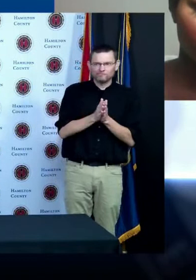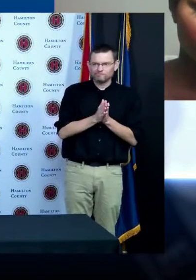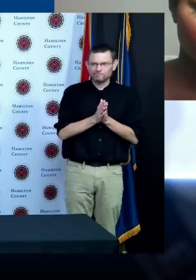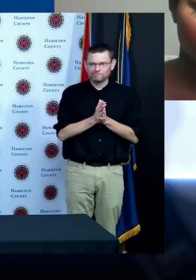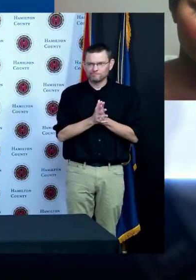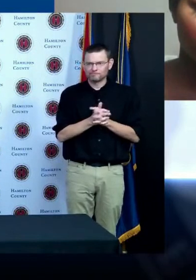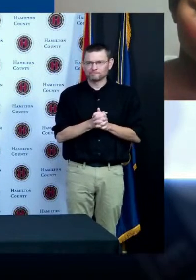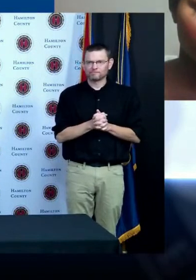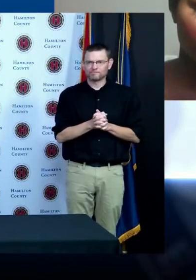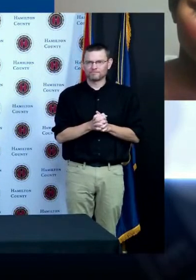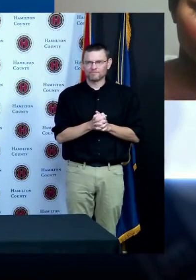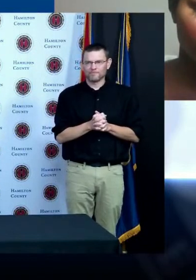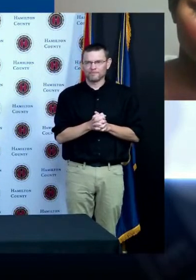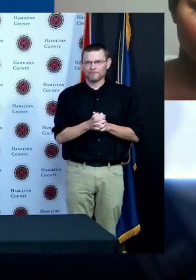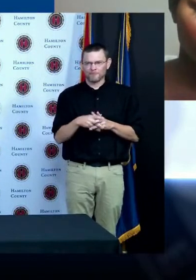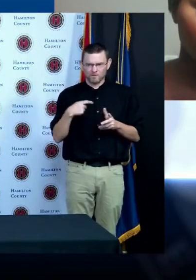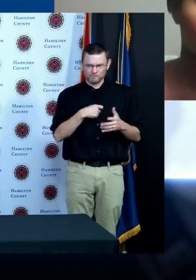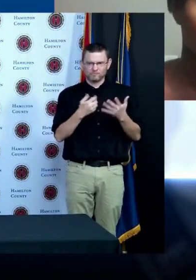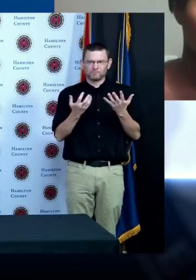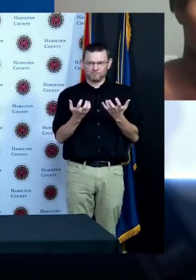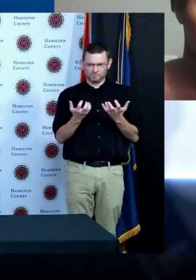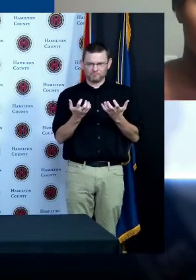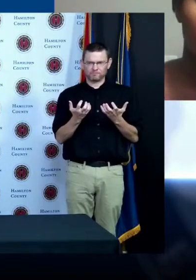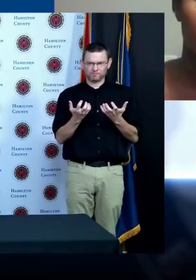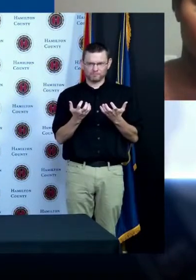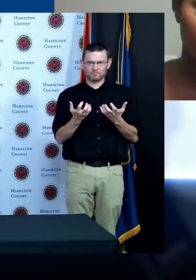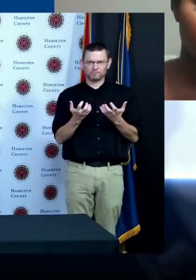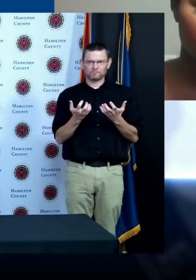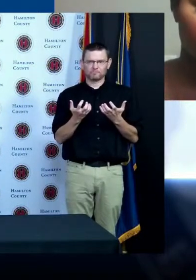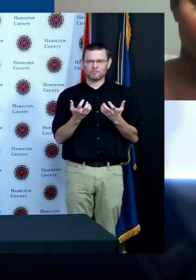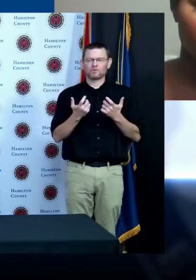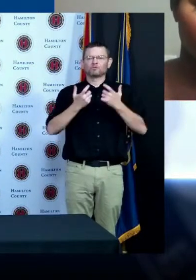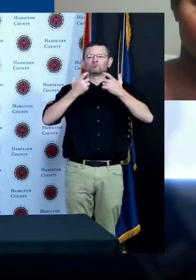clinics around the county you've heard about the Cintas Center being a mass vaccination site